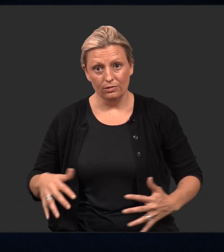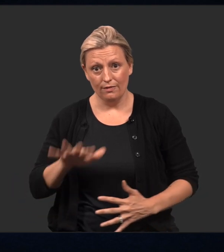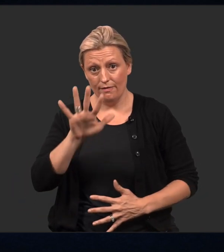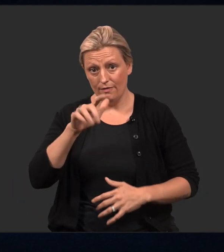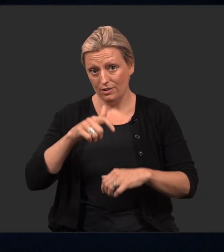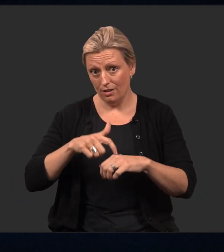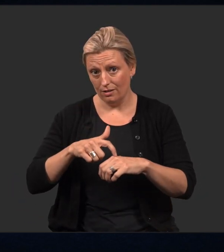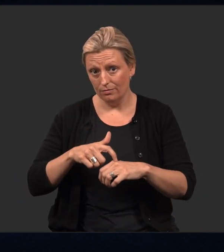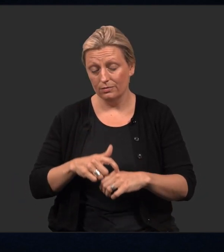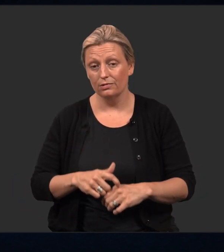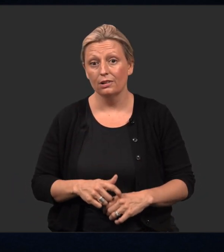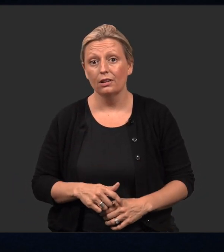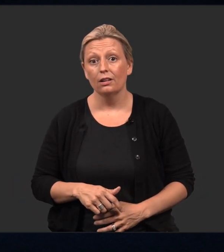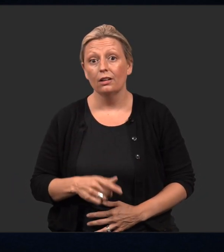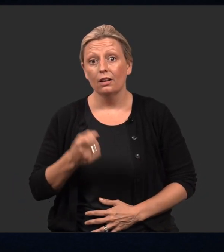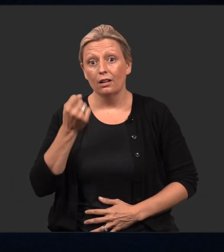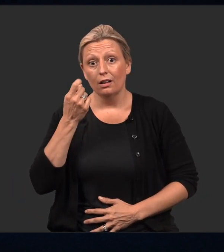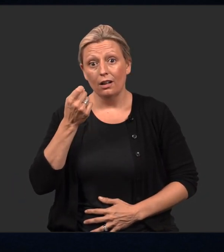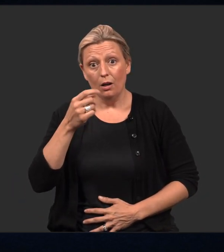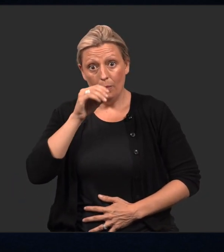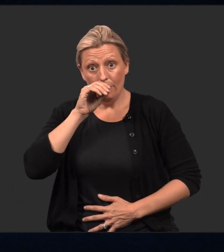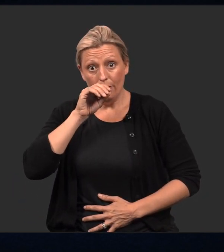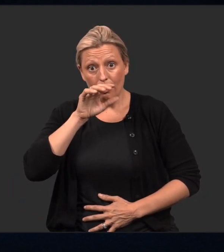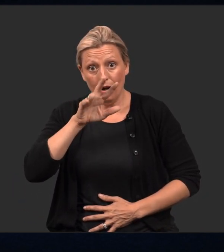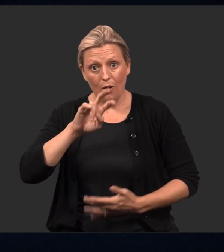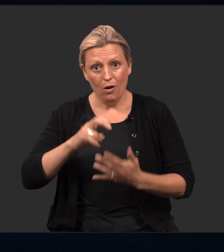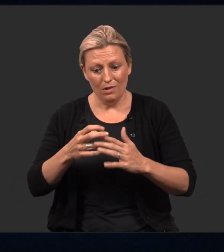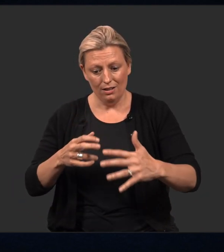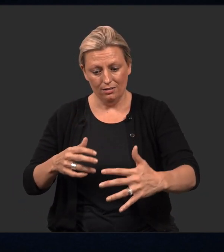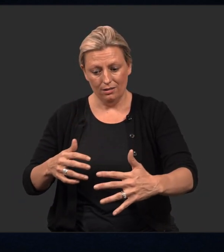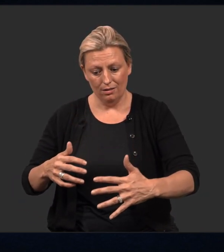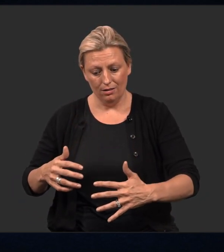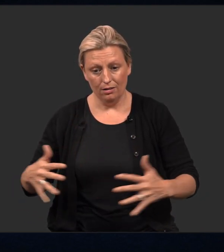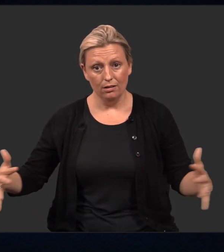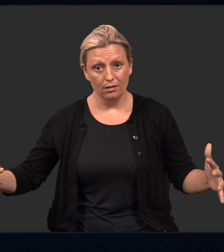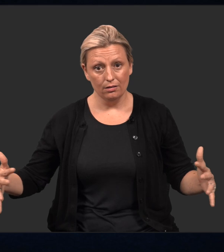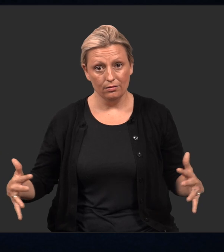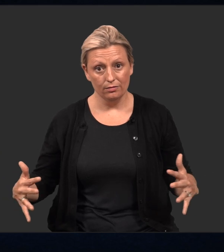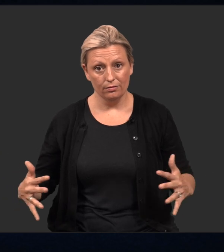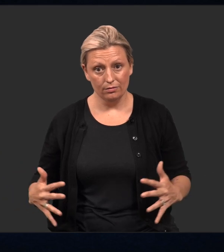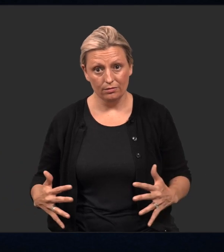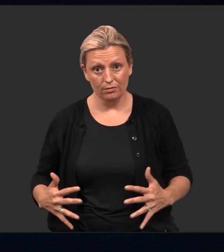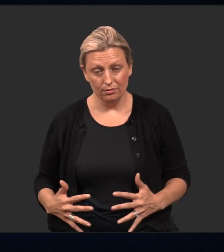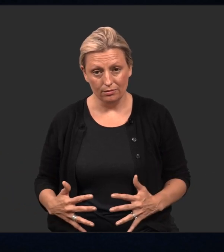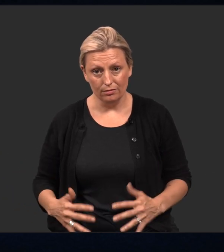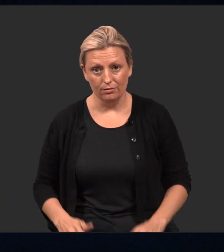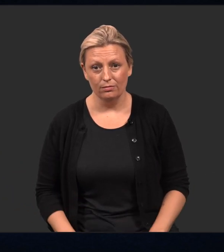Breathe in 5 times. And as you are exhaling, you will feel your belly contract.